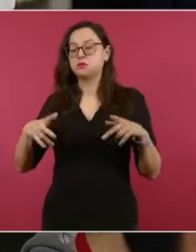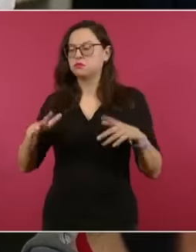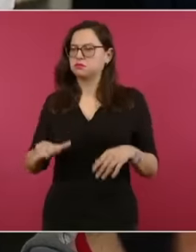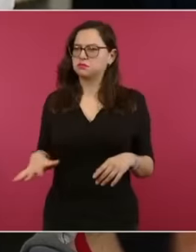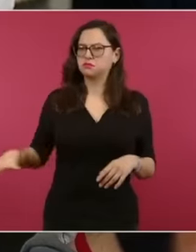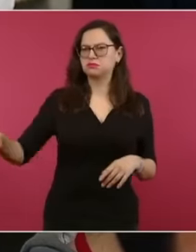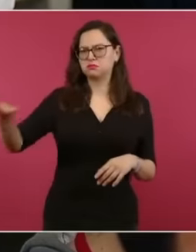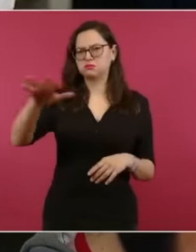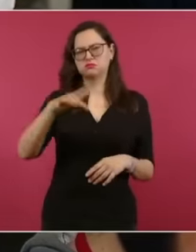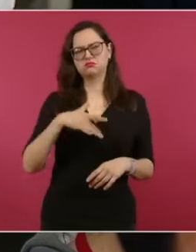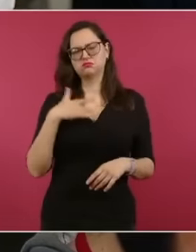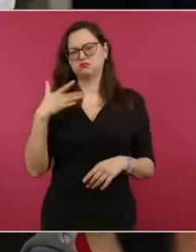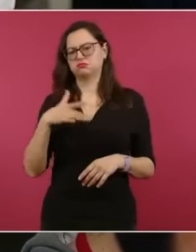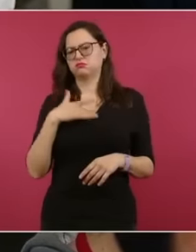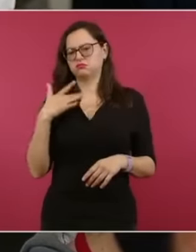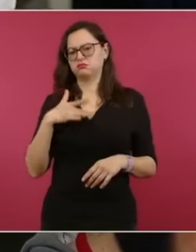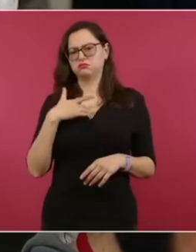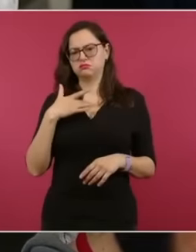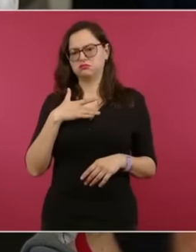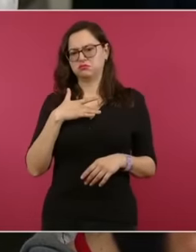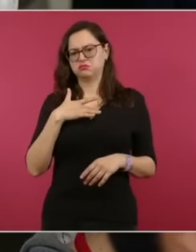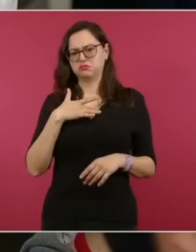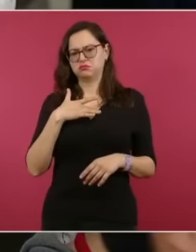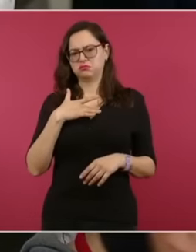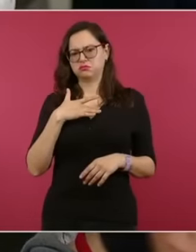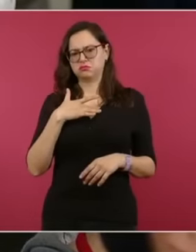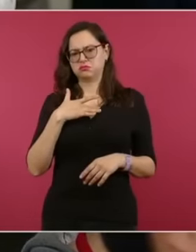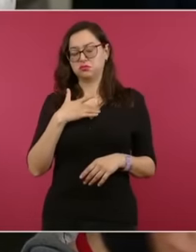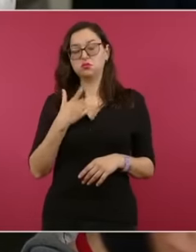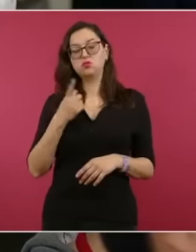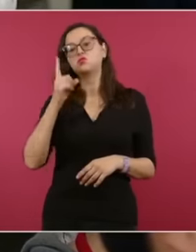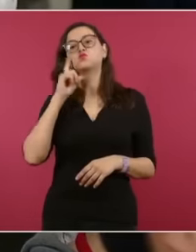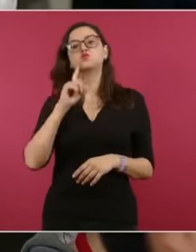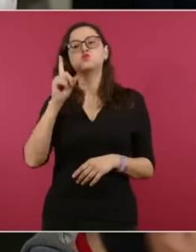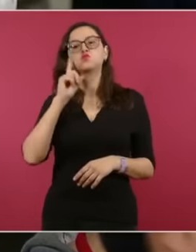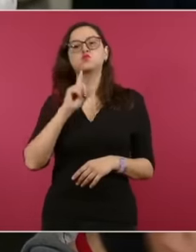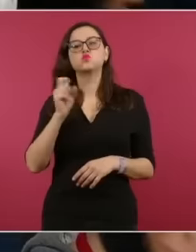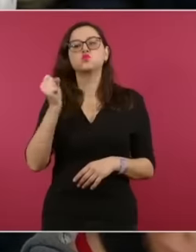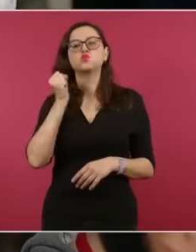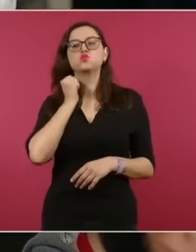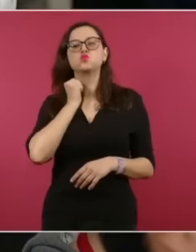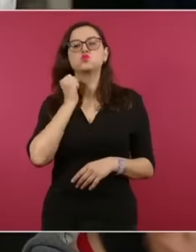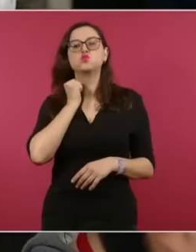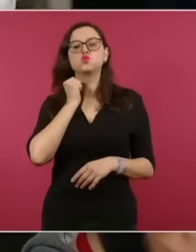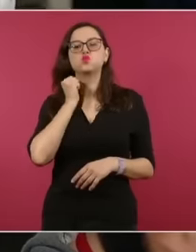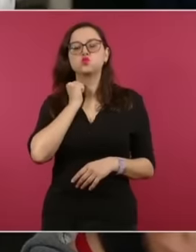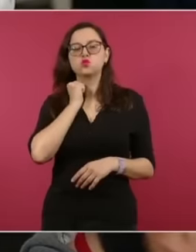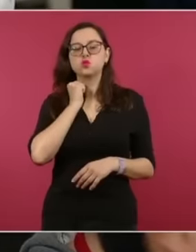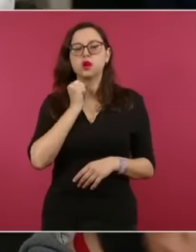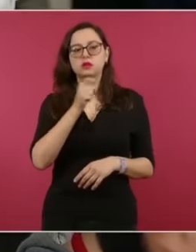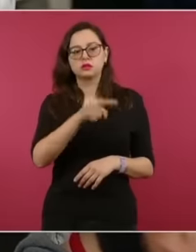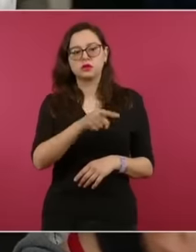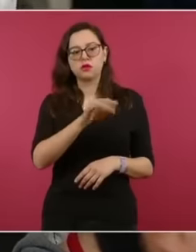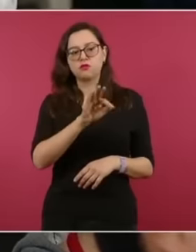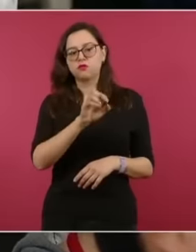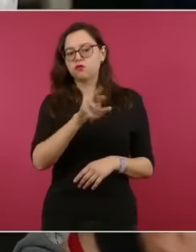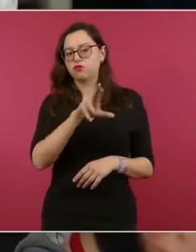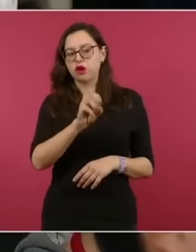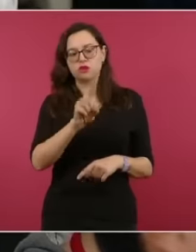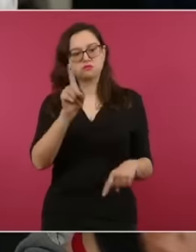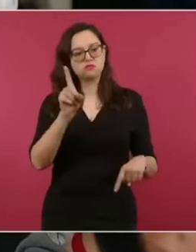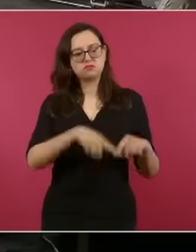case there was a violation of immunity, I am going to mention this fact in the sense that in these